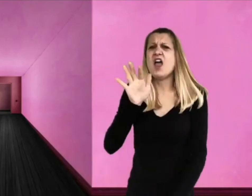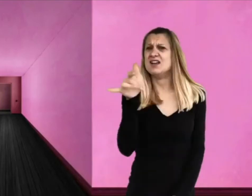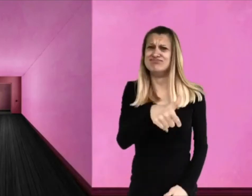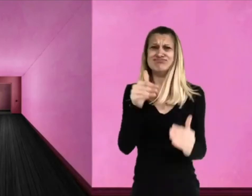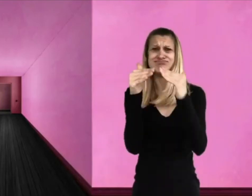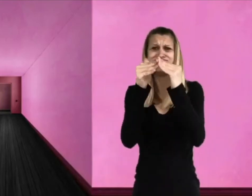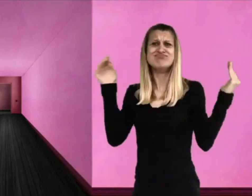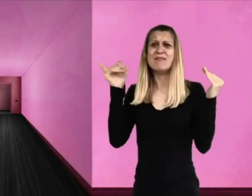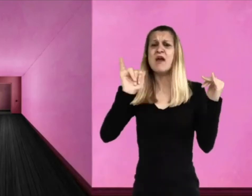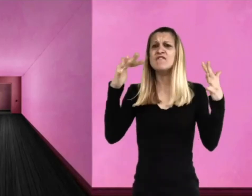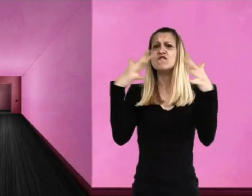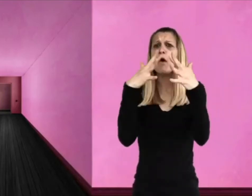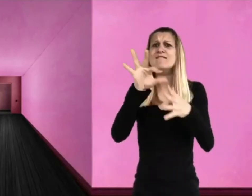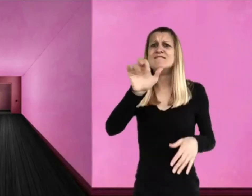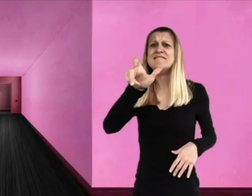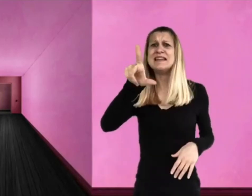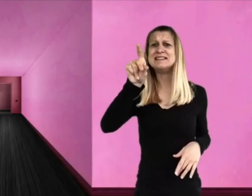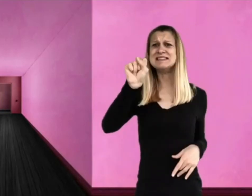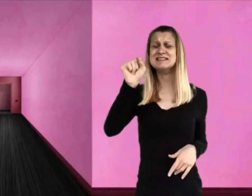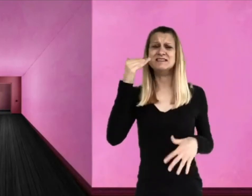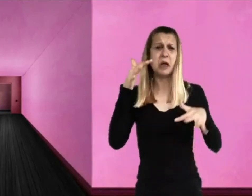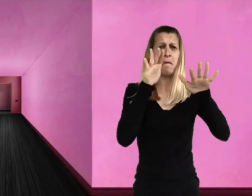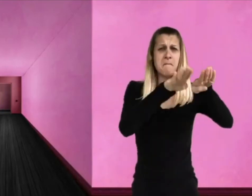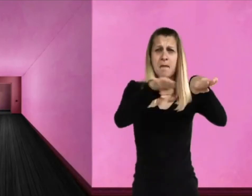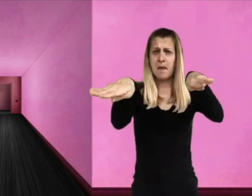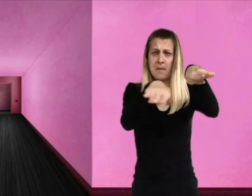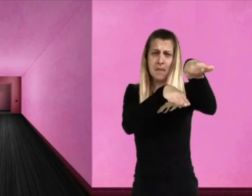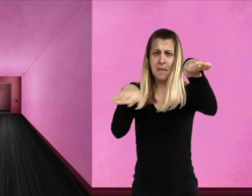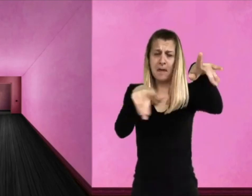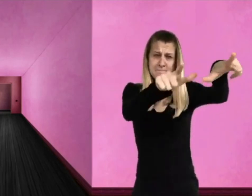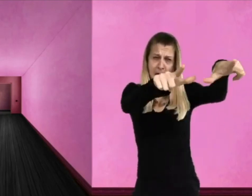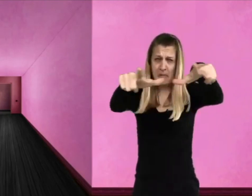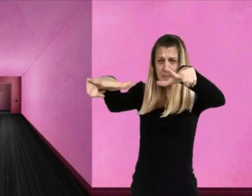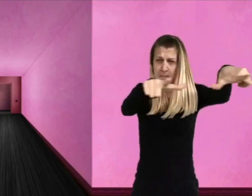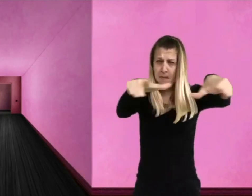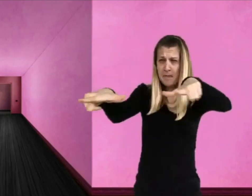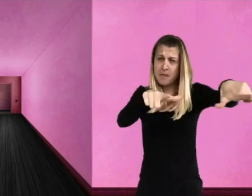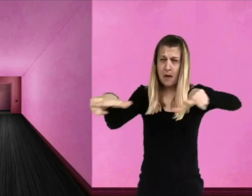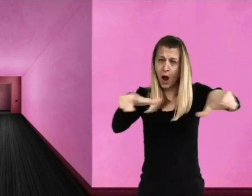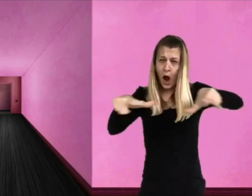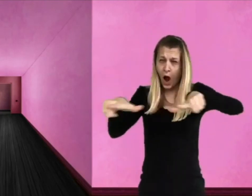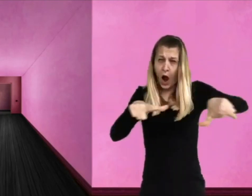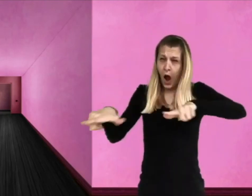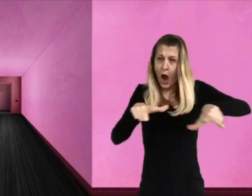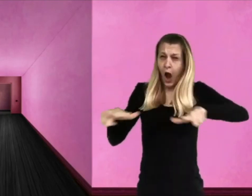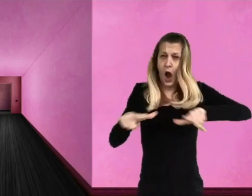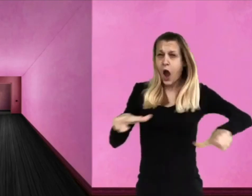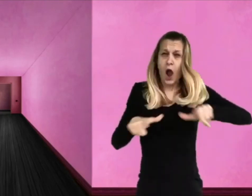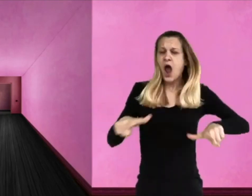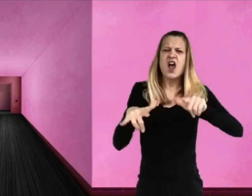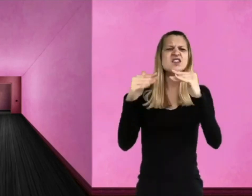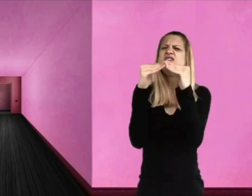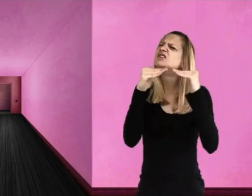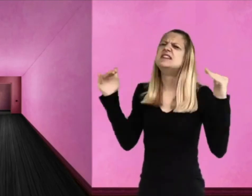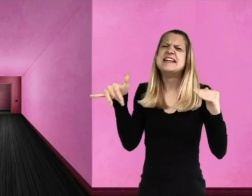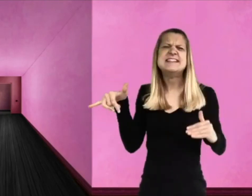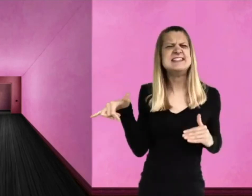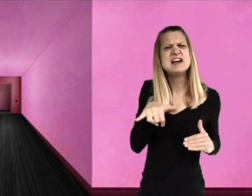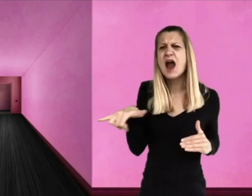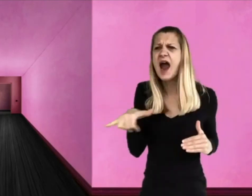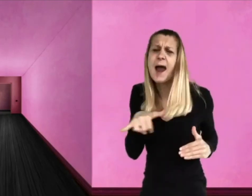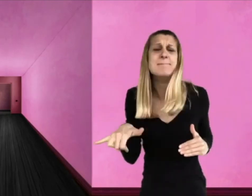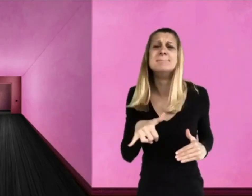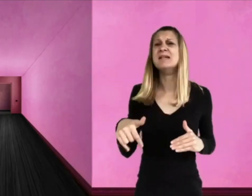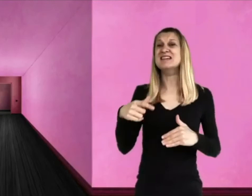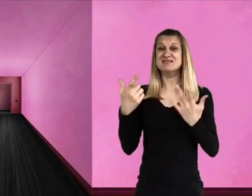They’re larger than football fields! Many football fields, really!